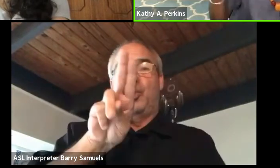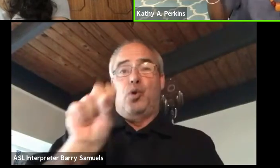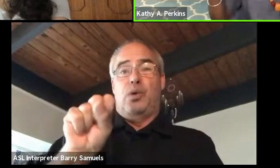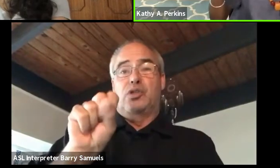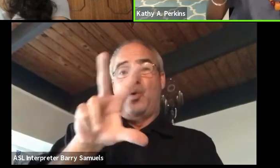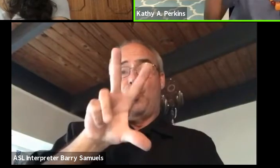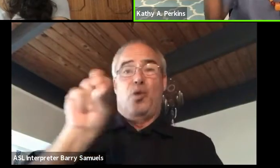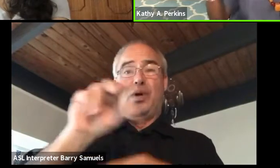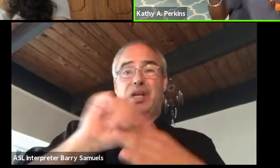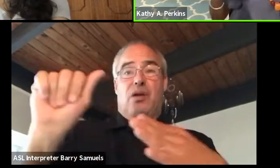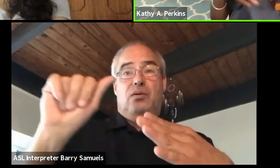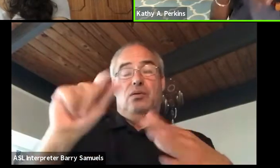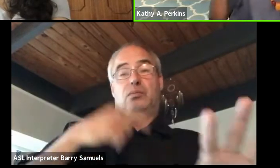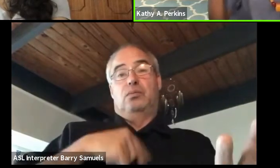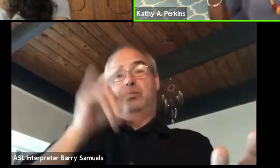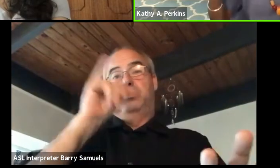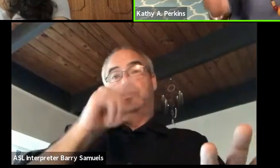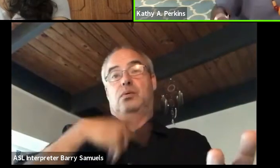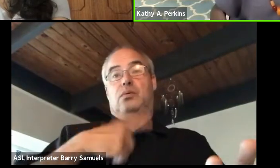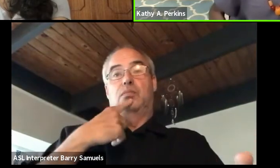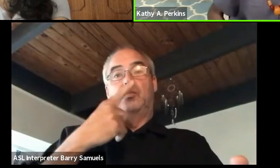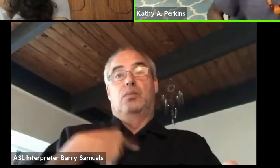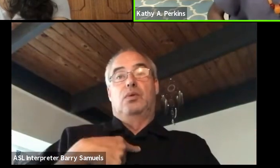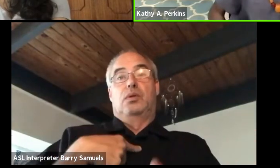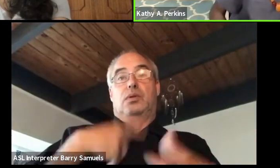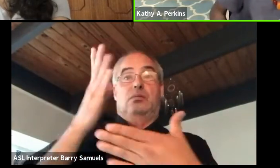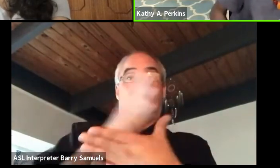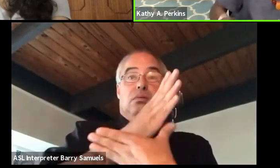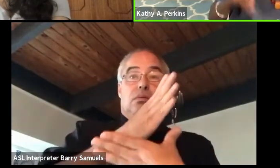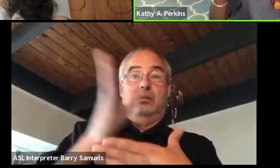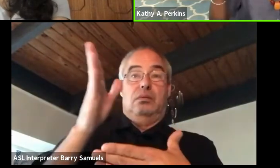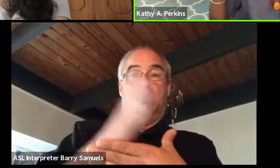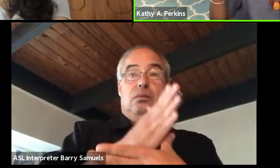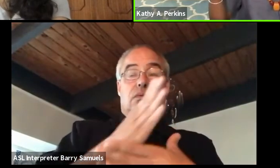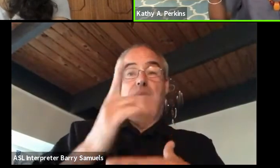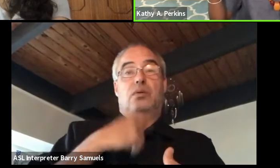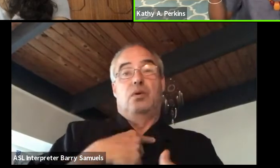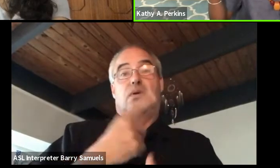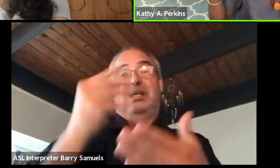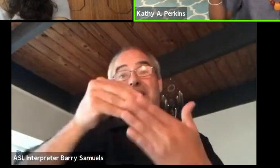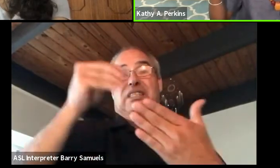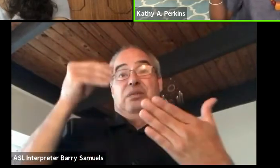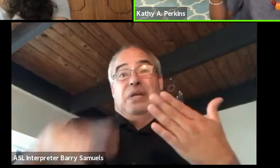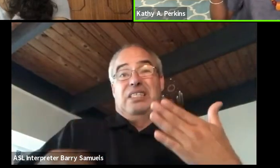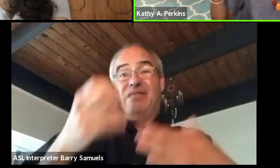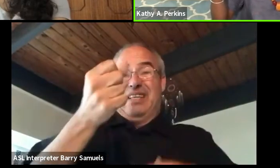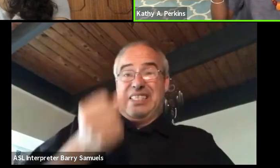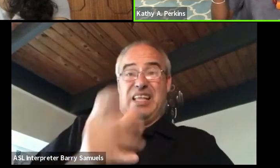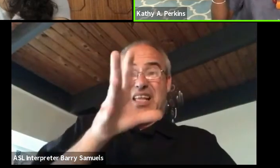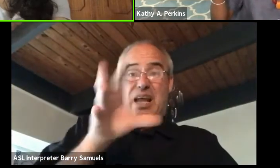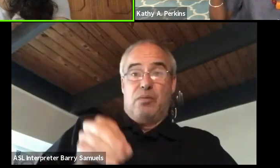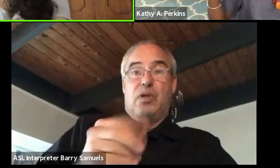that's hundreds of rain in South Africa. So Cape town, University of Cape town,